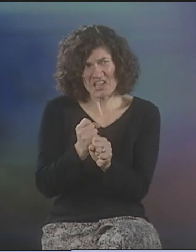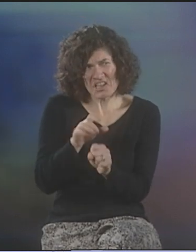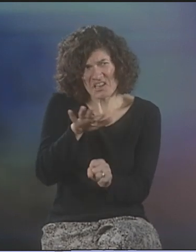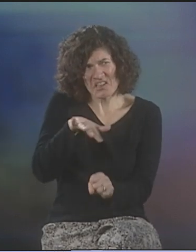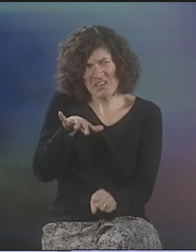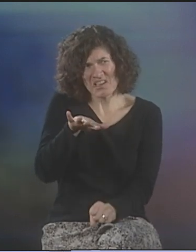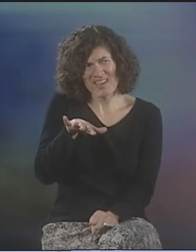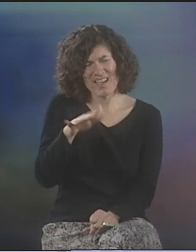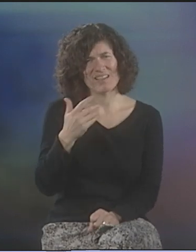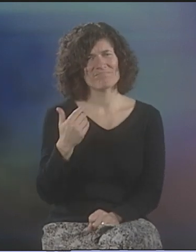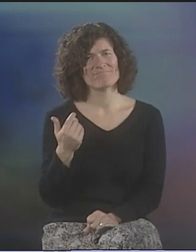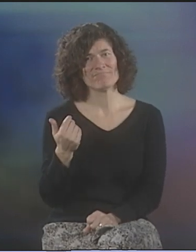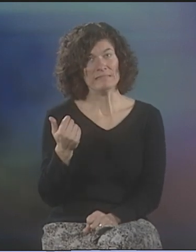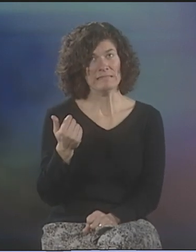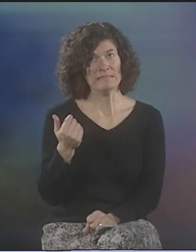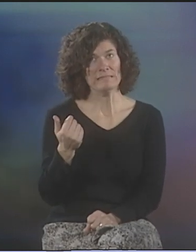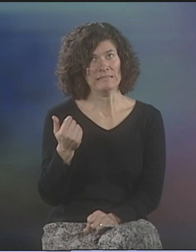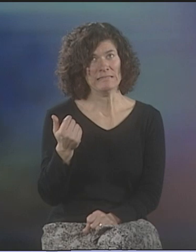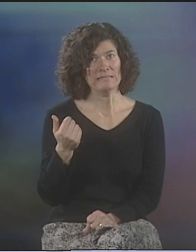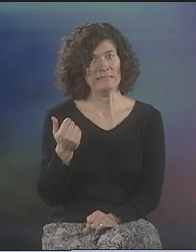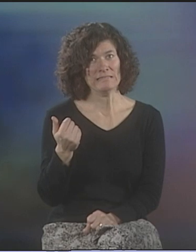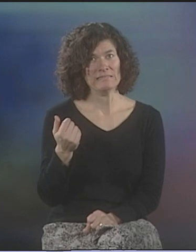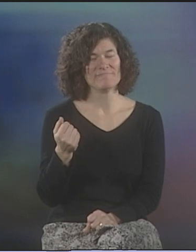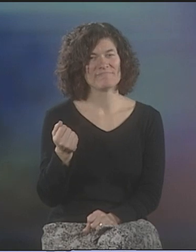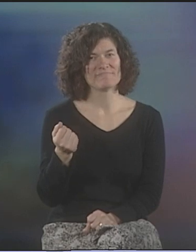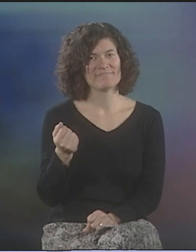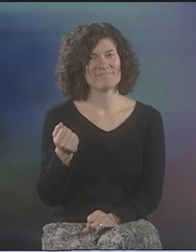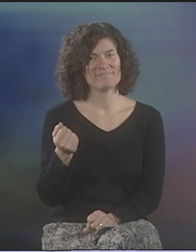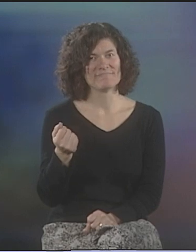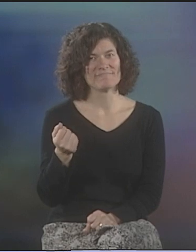I THINK WE WERE TOGETHER ONLY ONE YEAR. HMM.